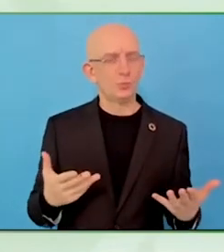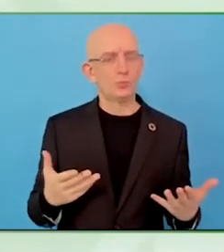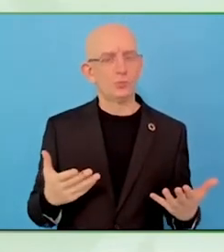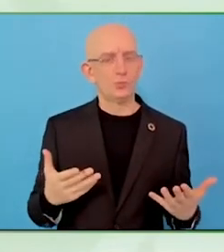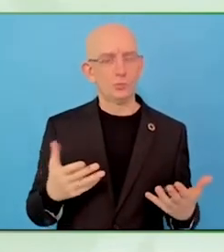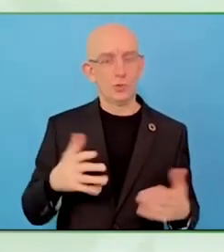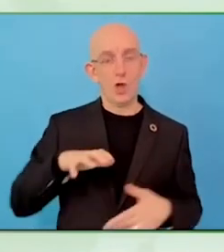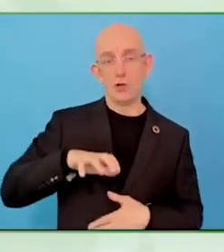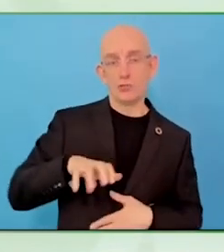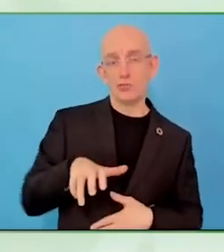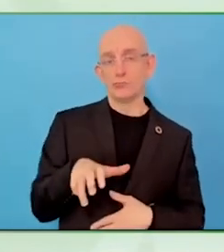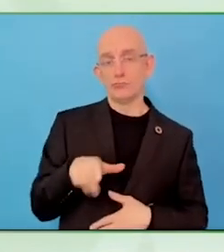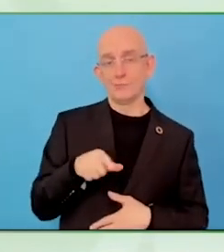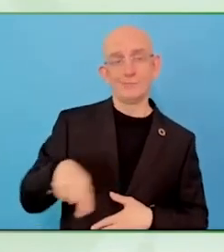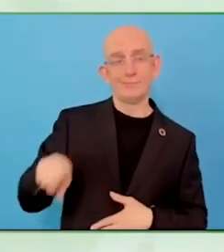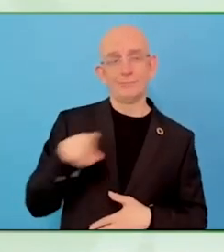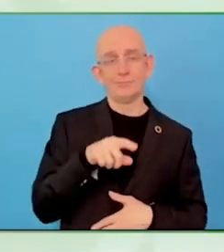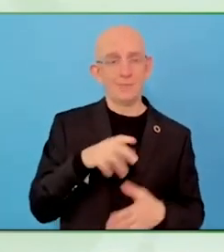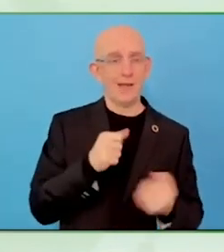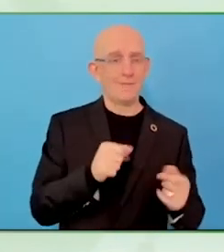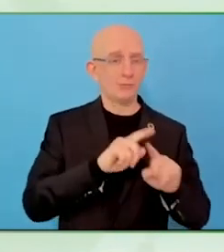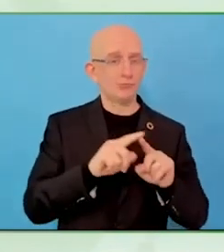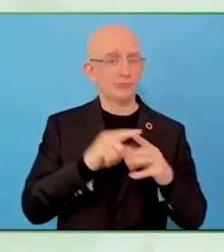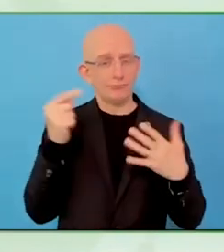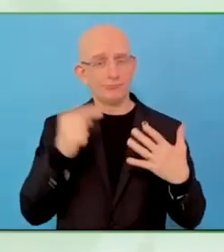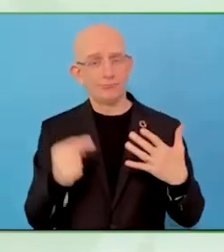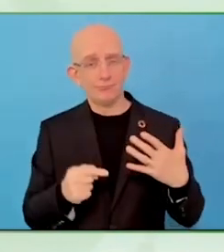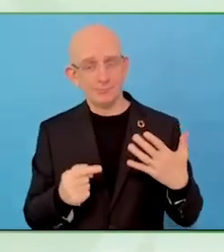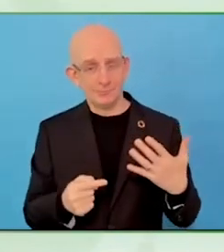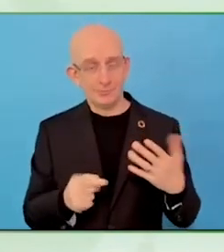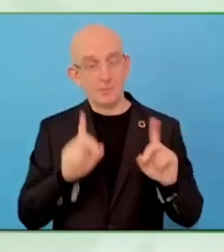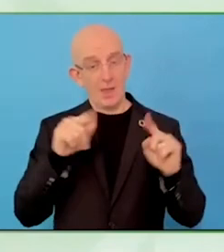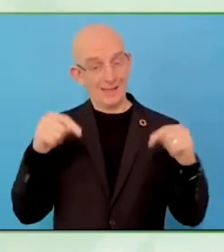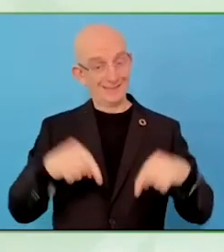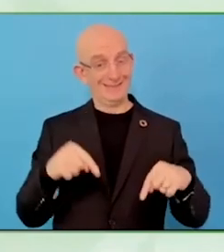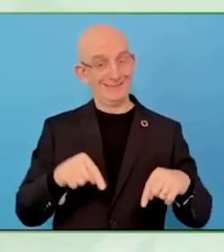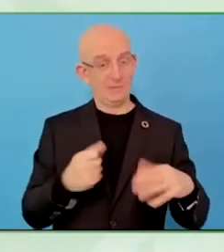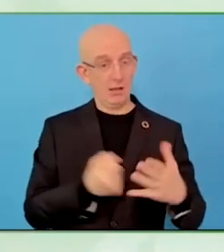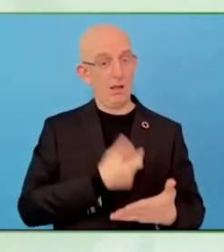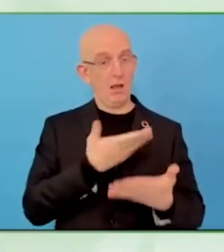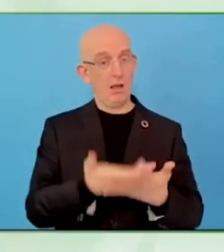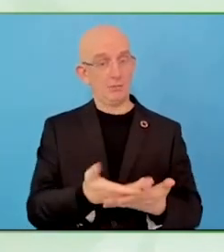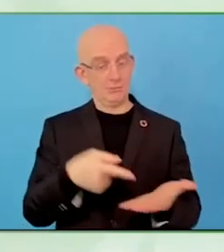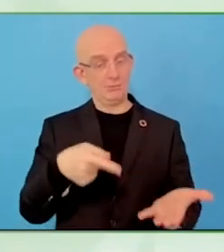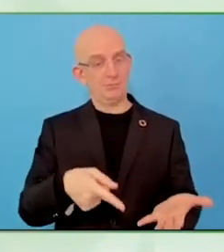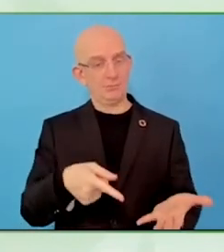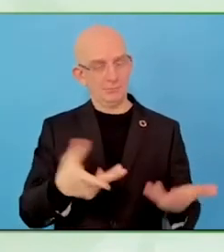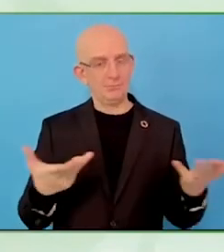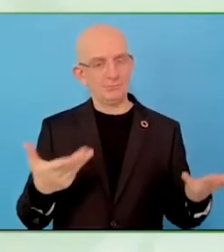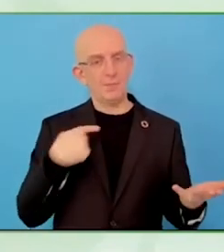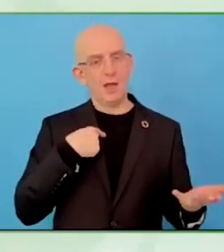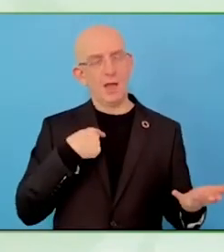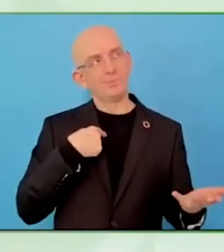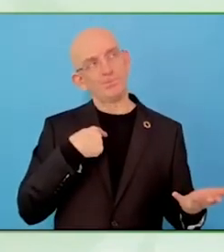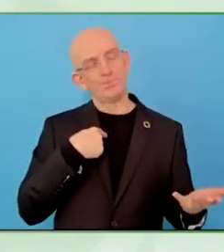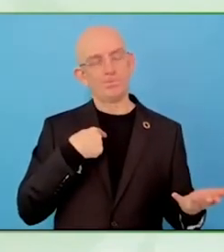We can really tell another story, we can raise voices of those who are marginalised as disabled people.